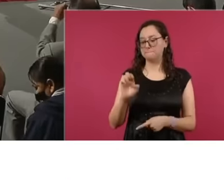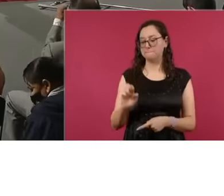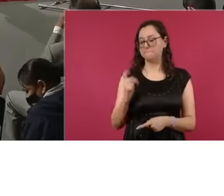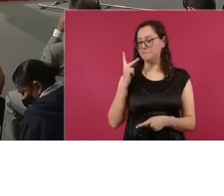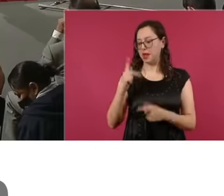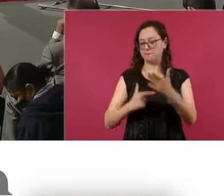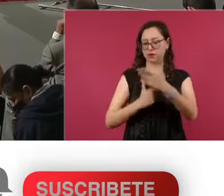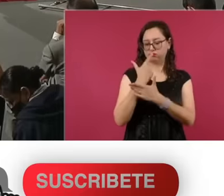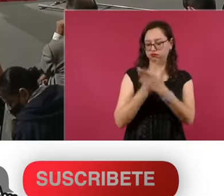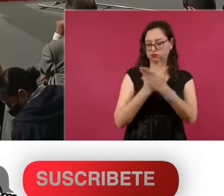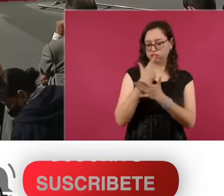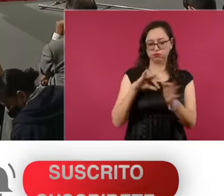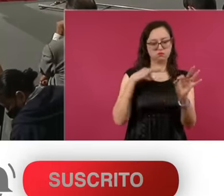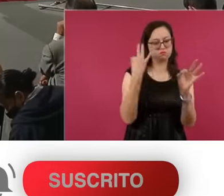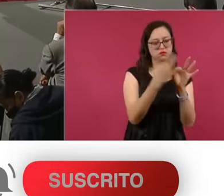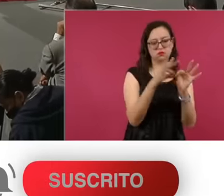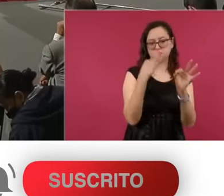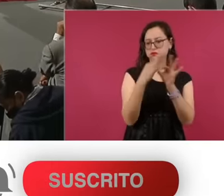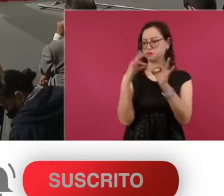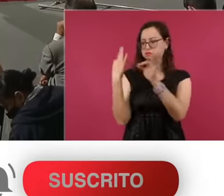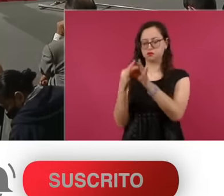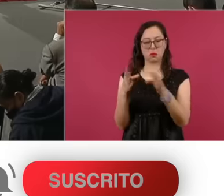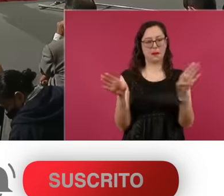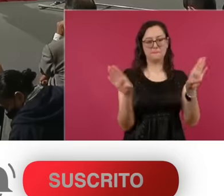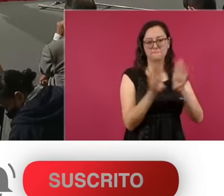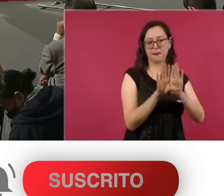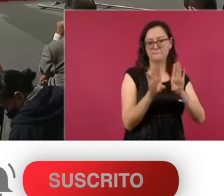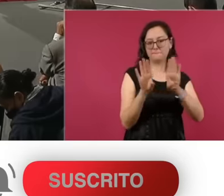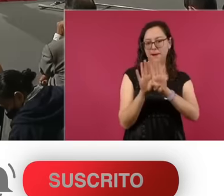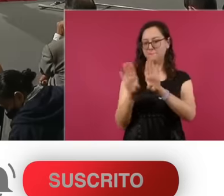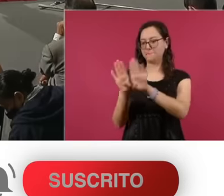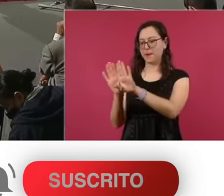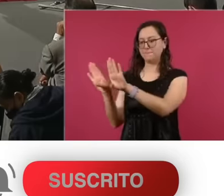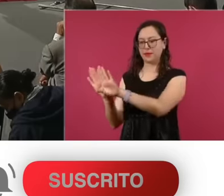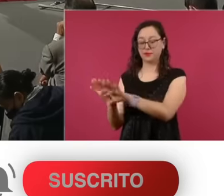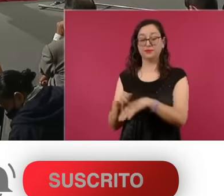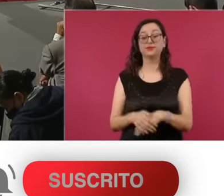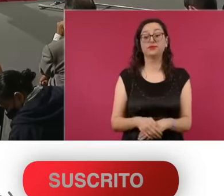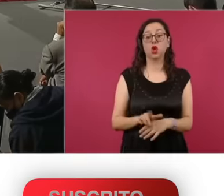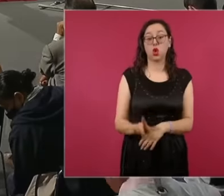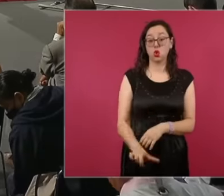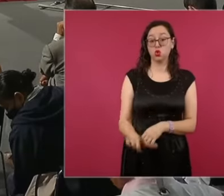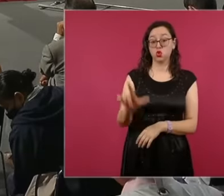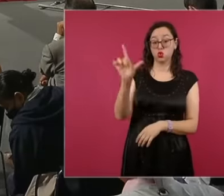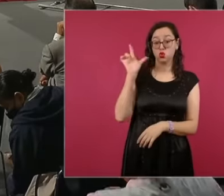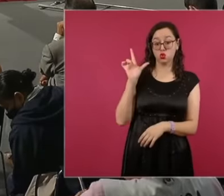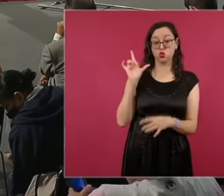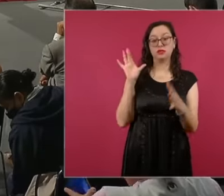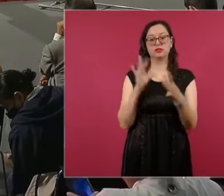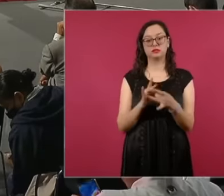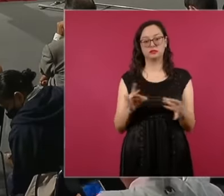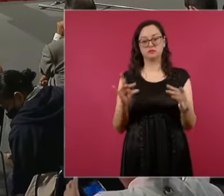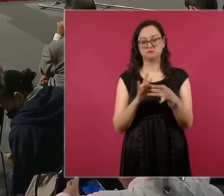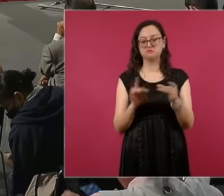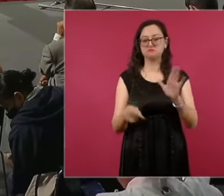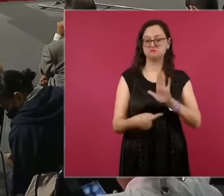preliminary electoral results programs on Monday we talk here about the results derived from the